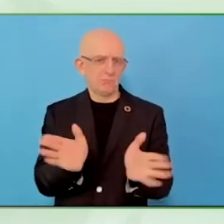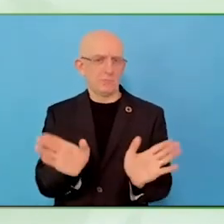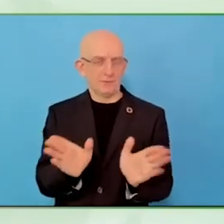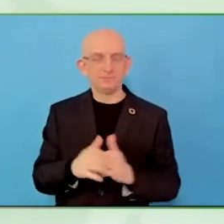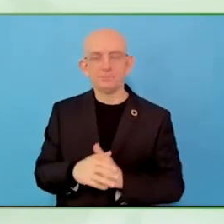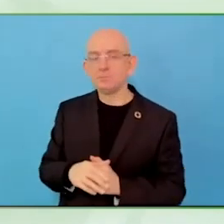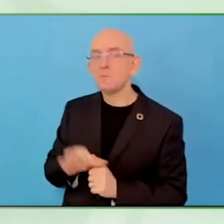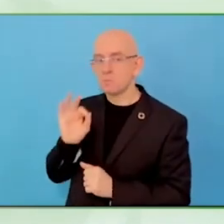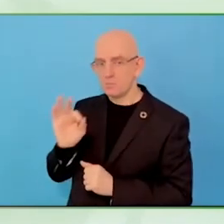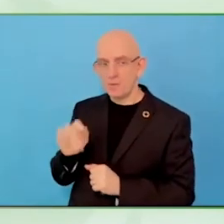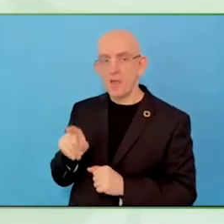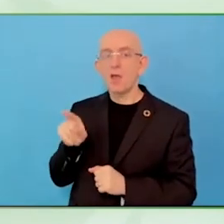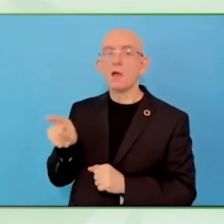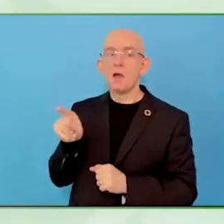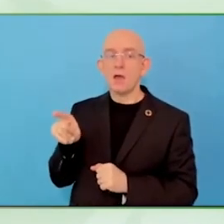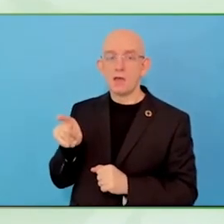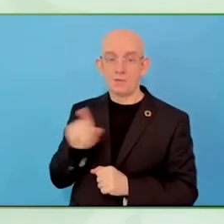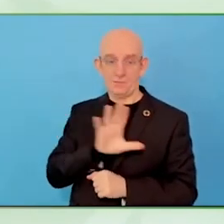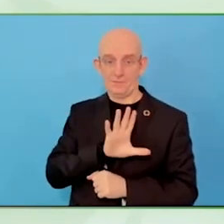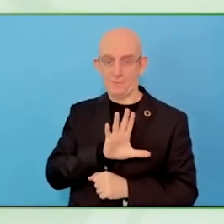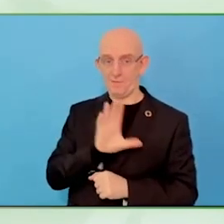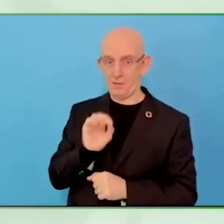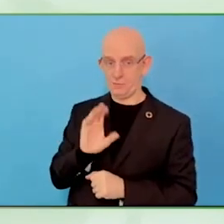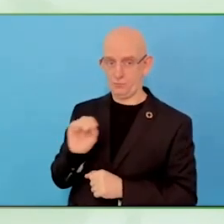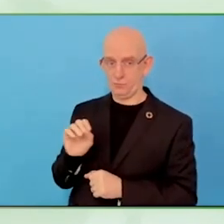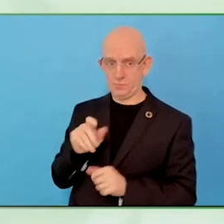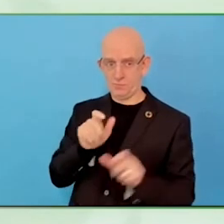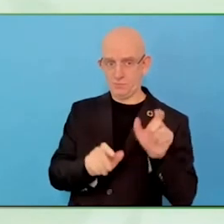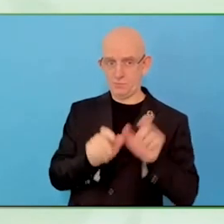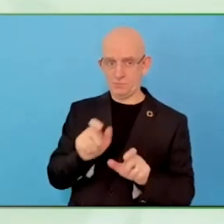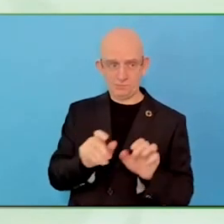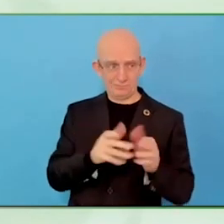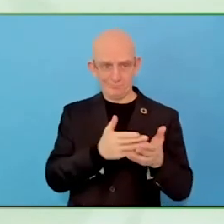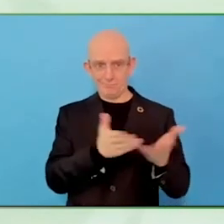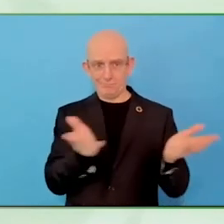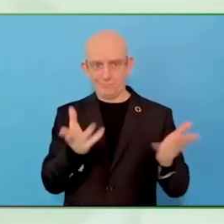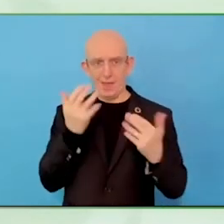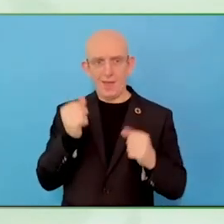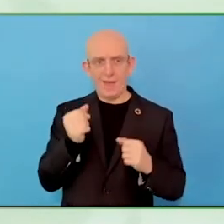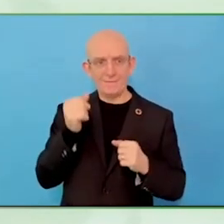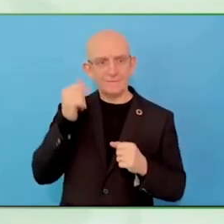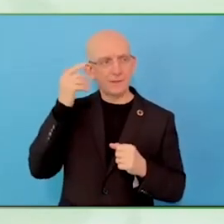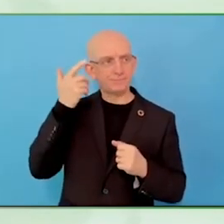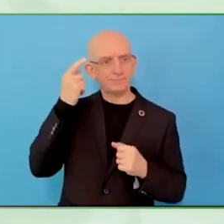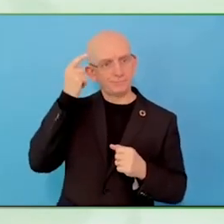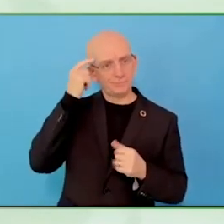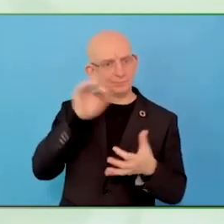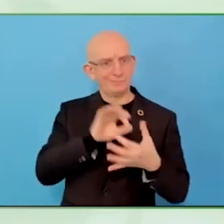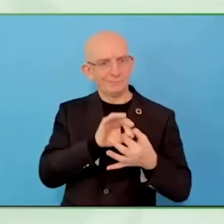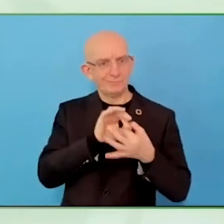collaborate? Maybe a peer support is not the right term here. Are they working together?